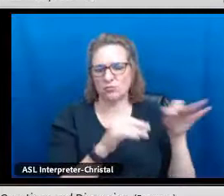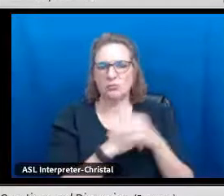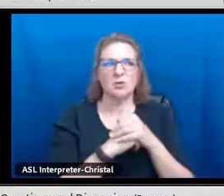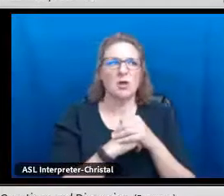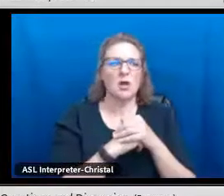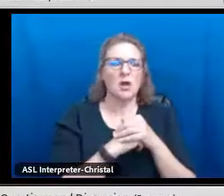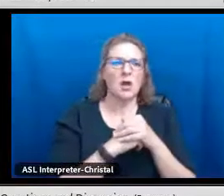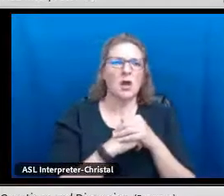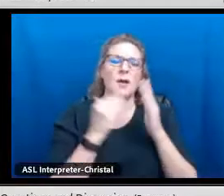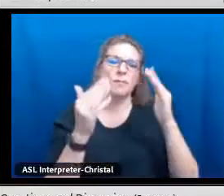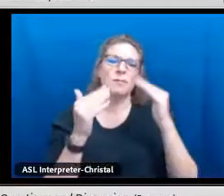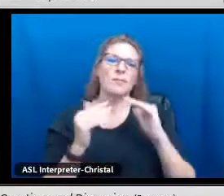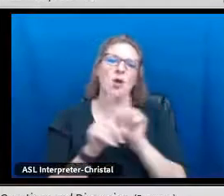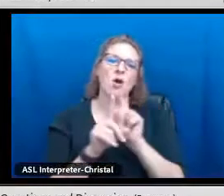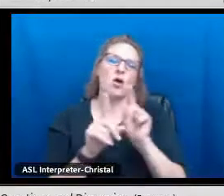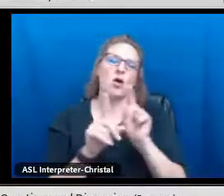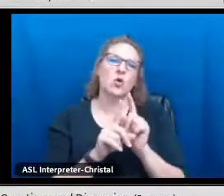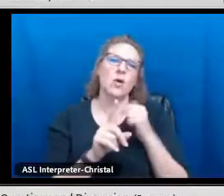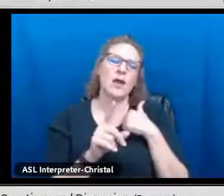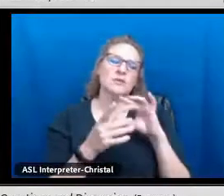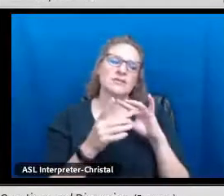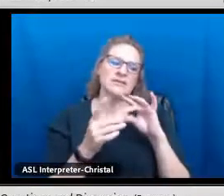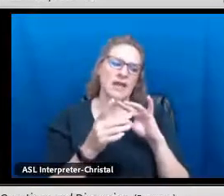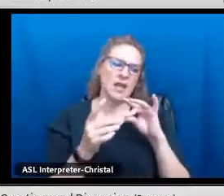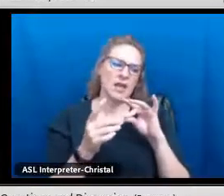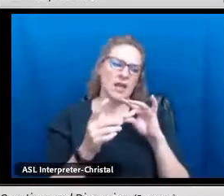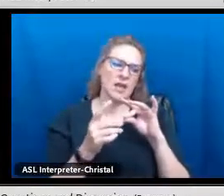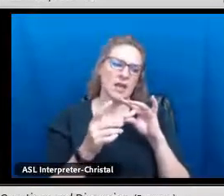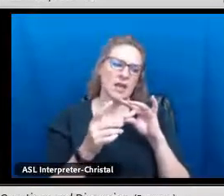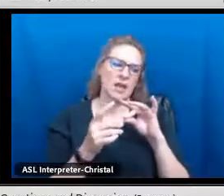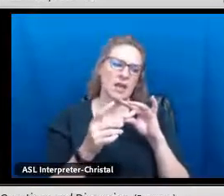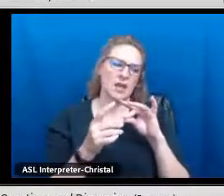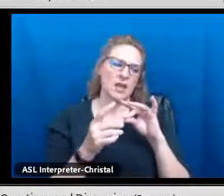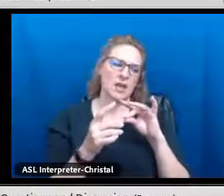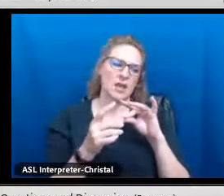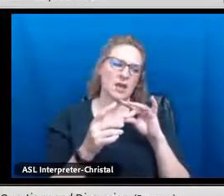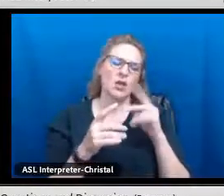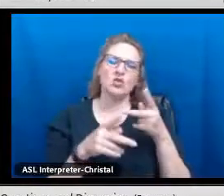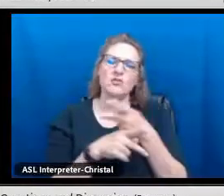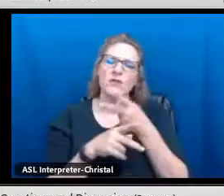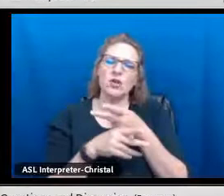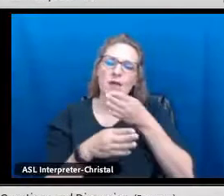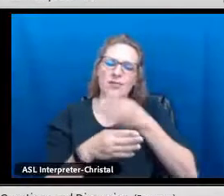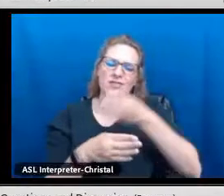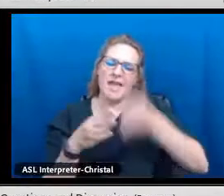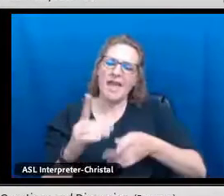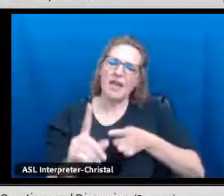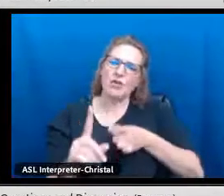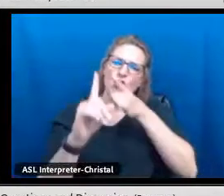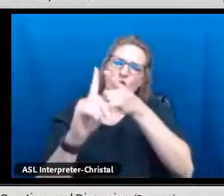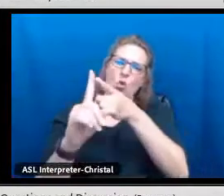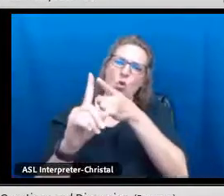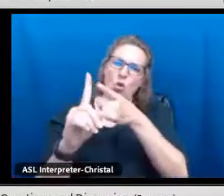how to read and write Keres. That totally goes against our value around our language.